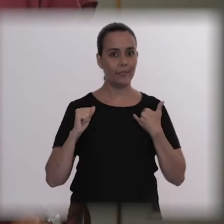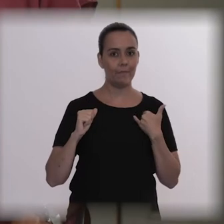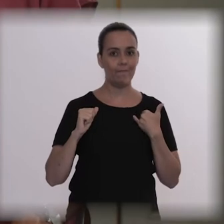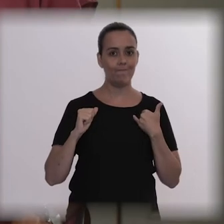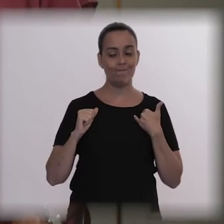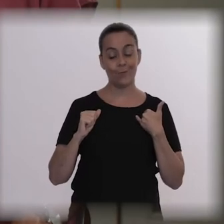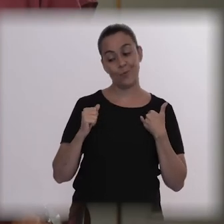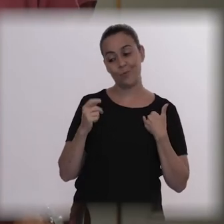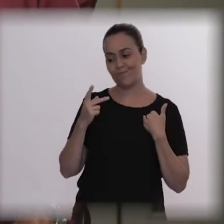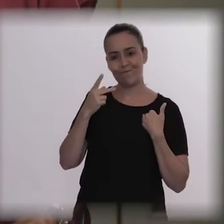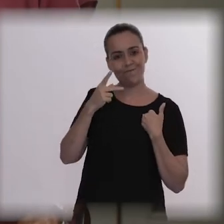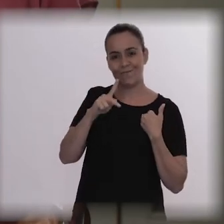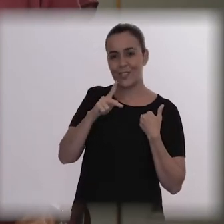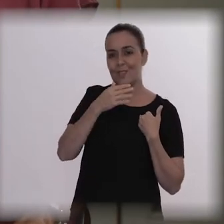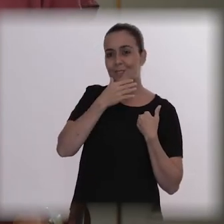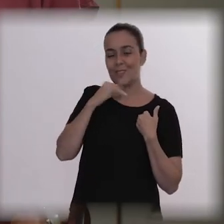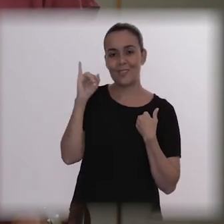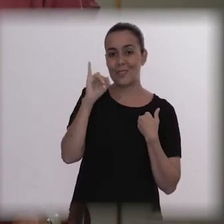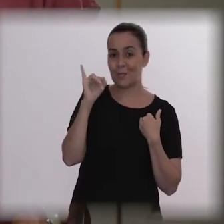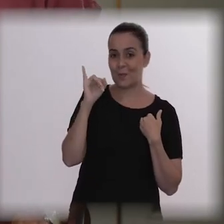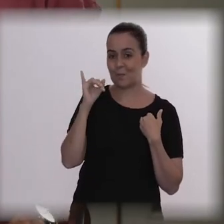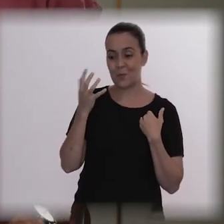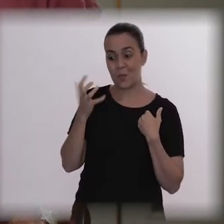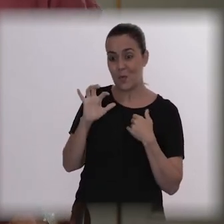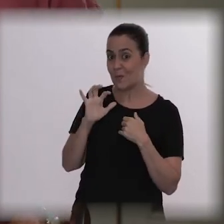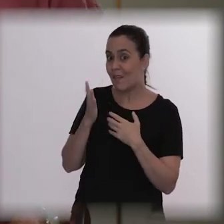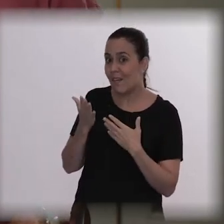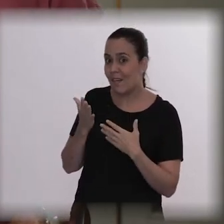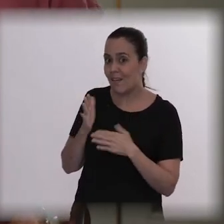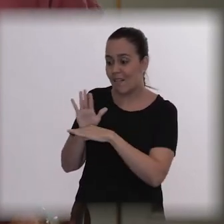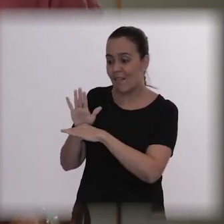So, we didn’t know what to do. The psychiatrist said: I will leave these drugs here,